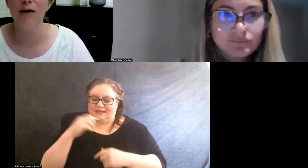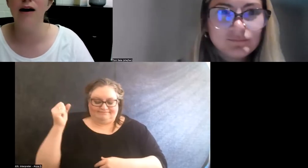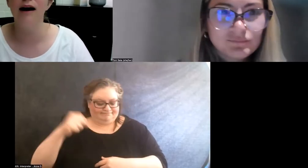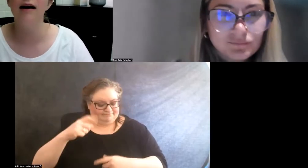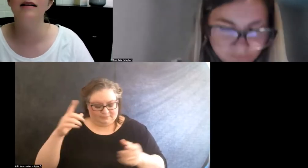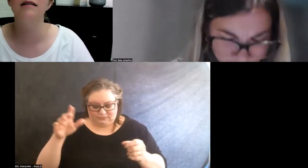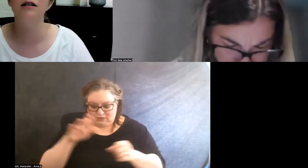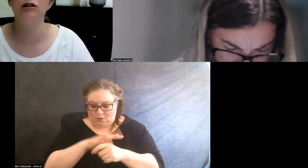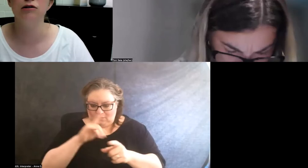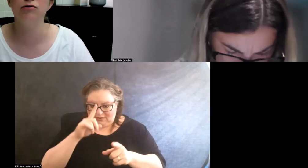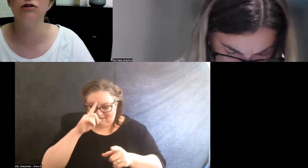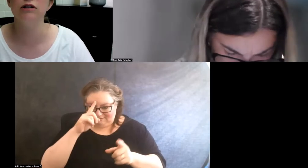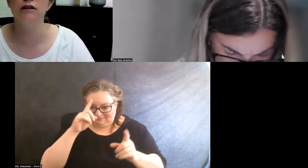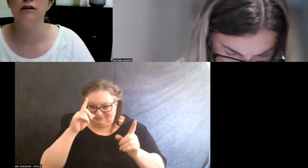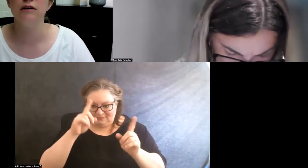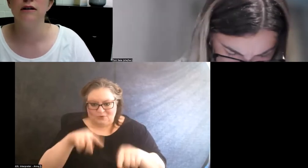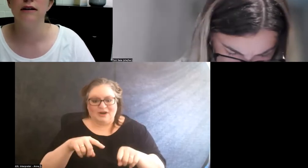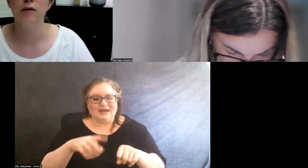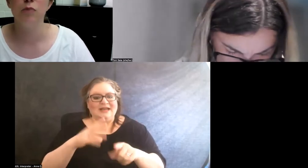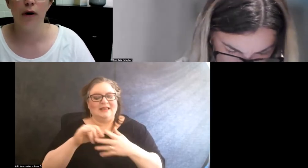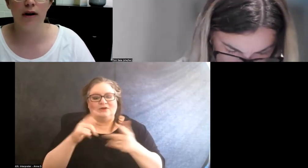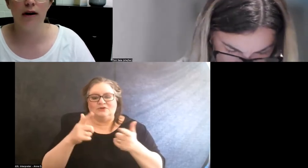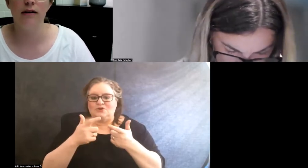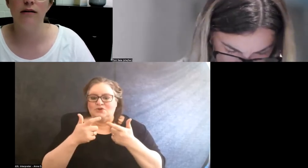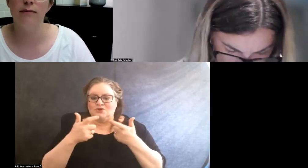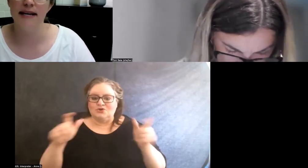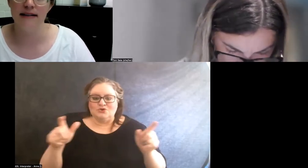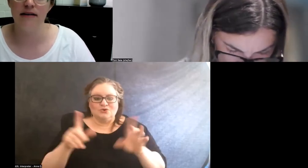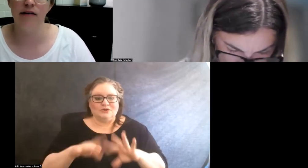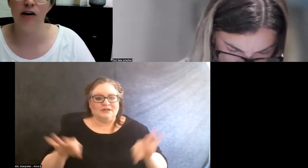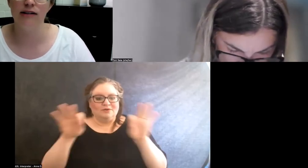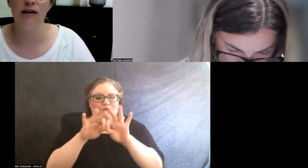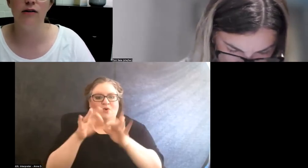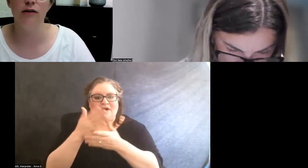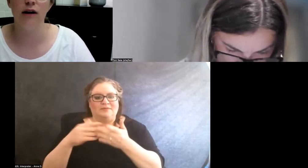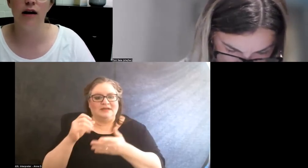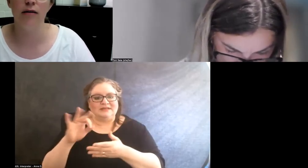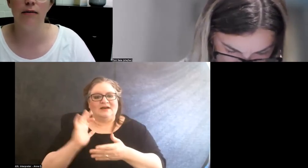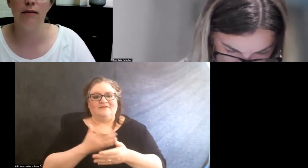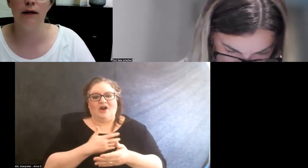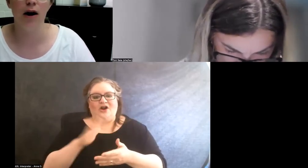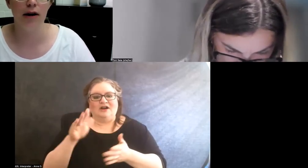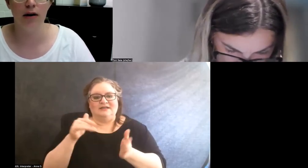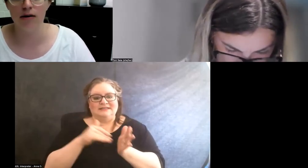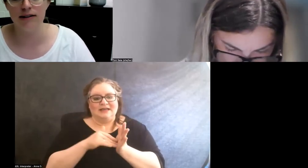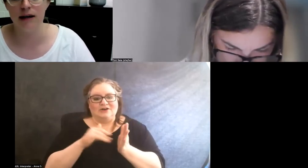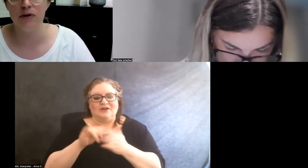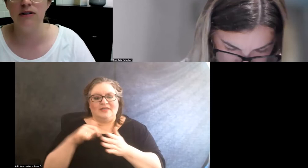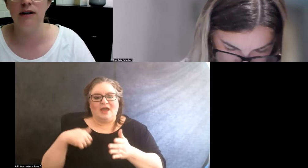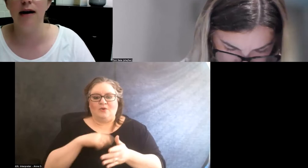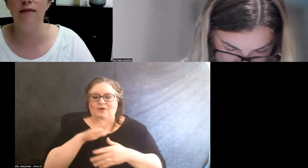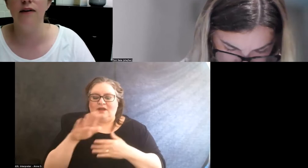It is a hugely important piece of our center that we are all disabled staff.